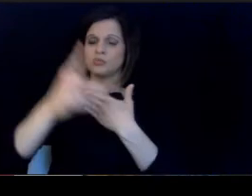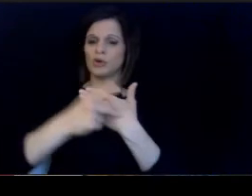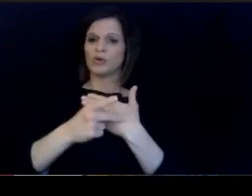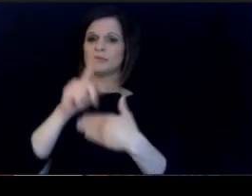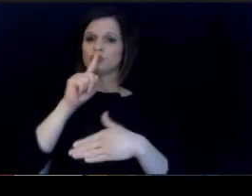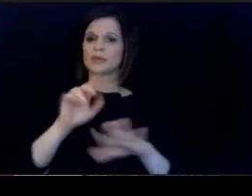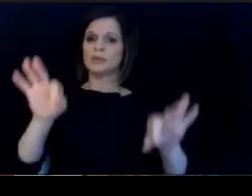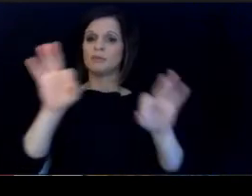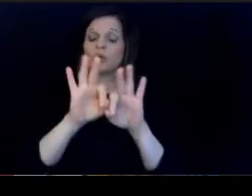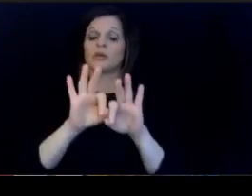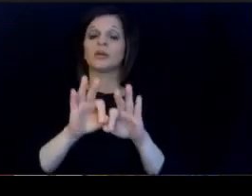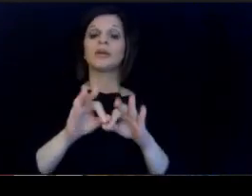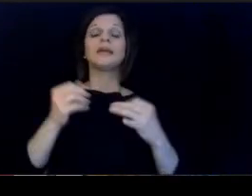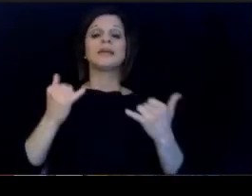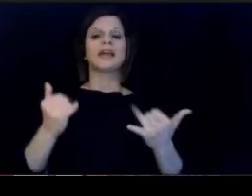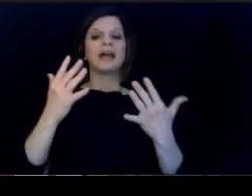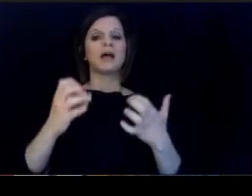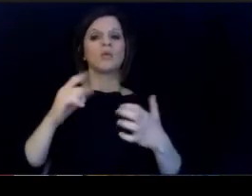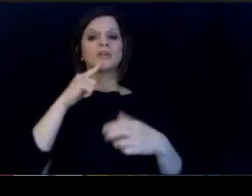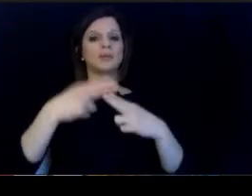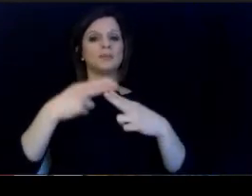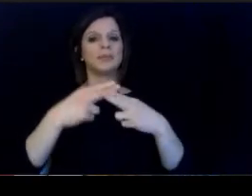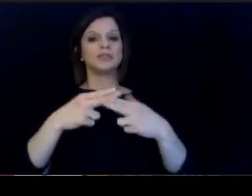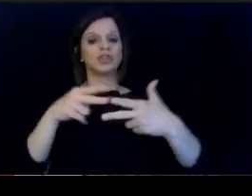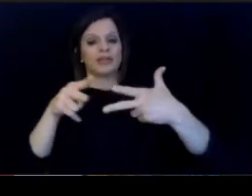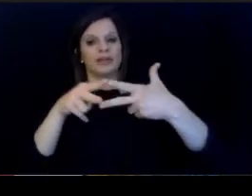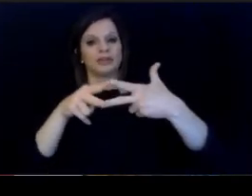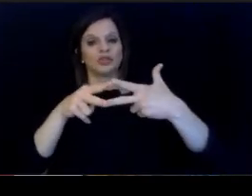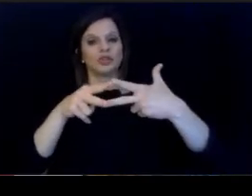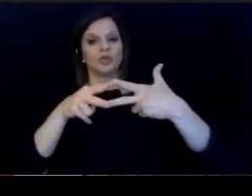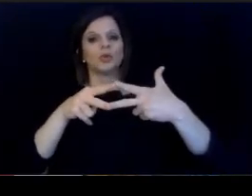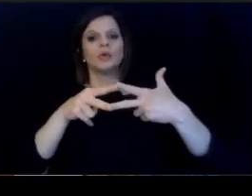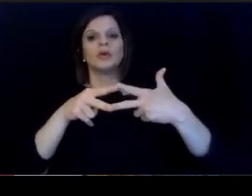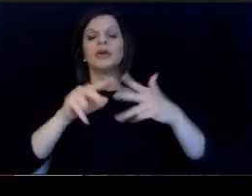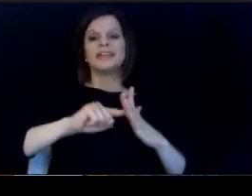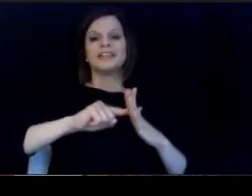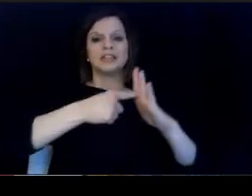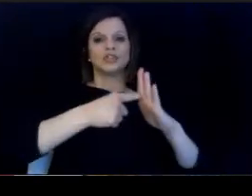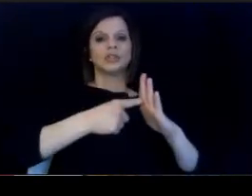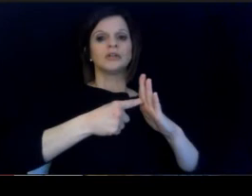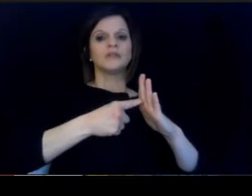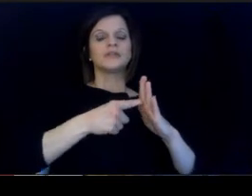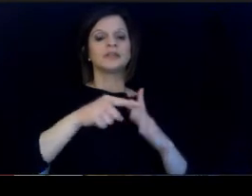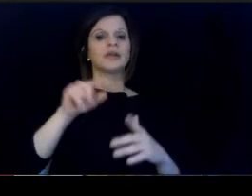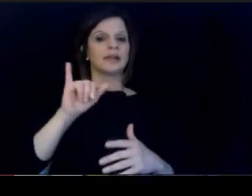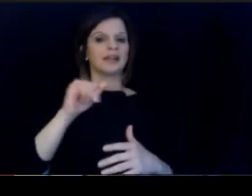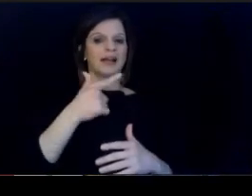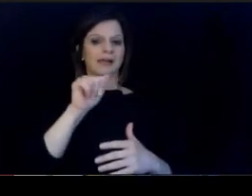talk about the next two initiatives of the Kentucky. Academy for Equity and Teaching S Commissioner.